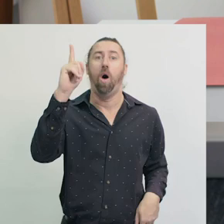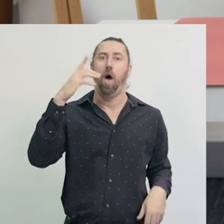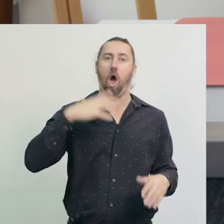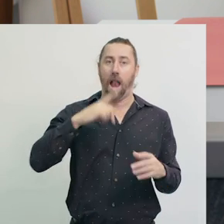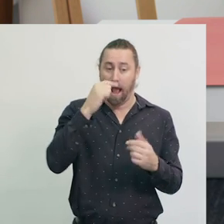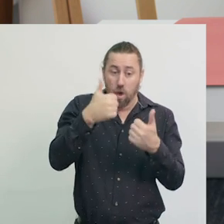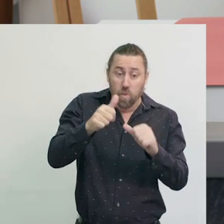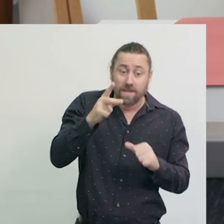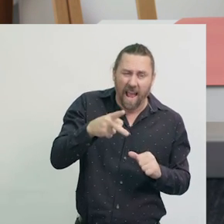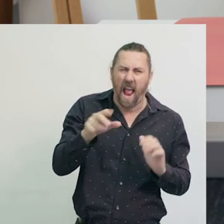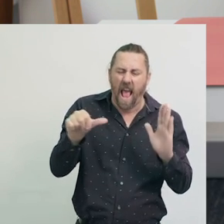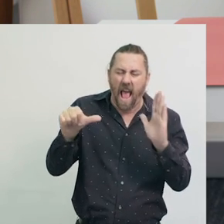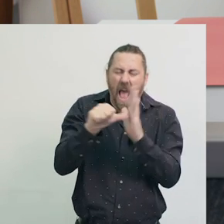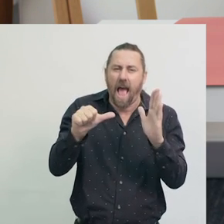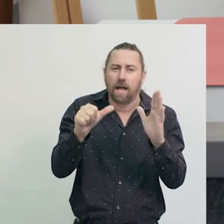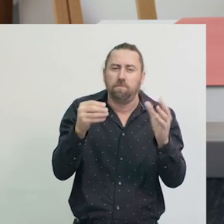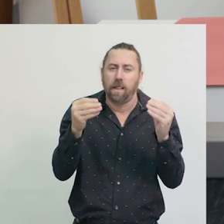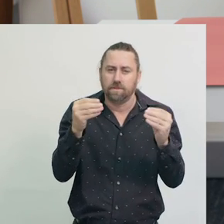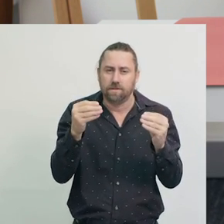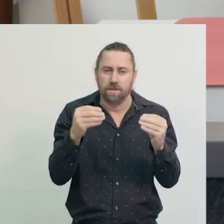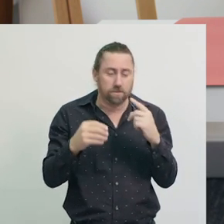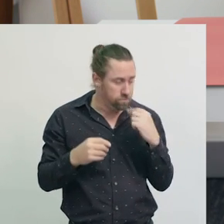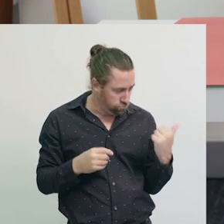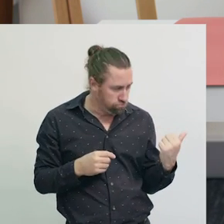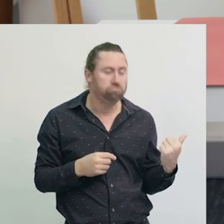So these containers go into the yellow bin group.